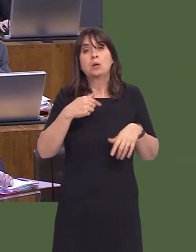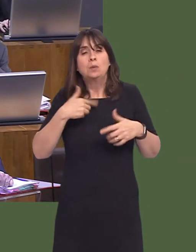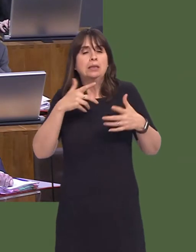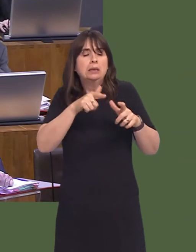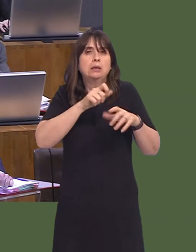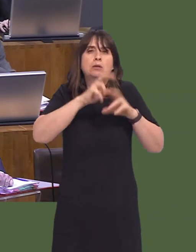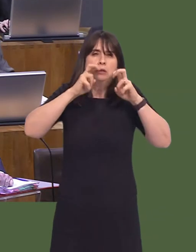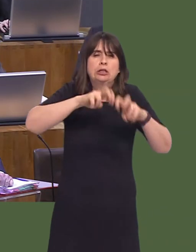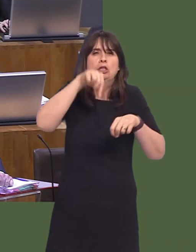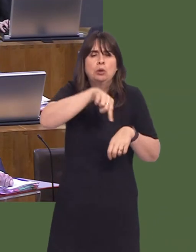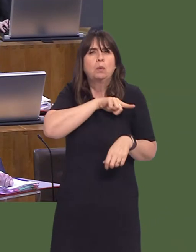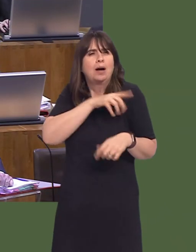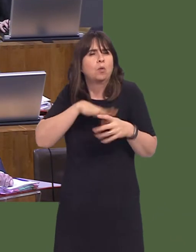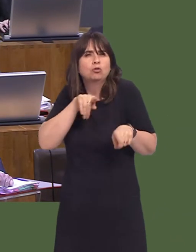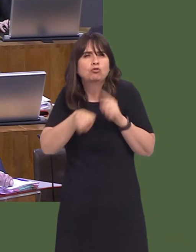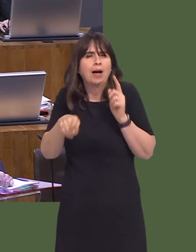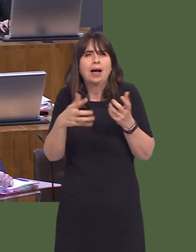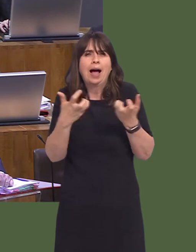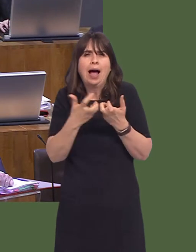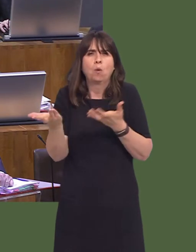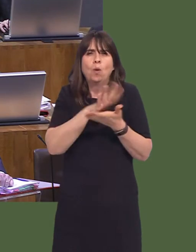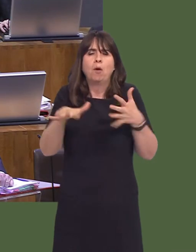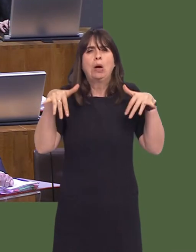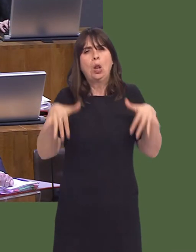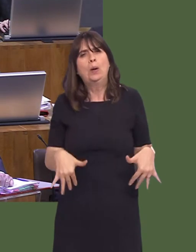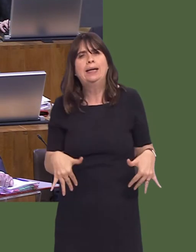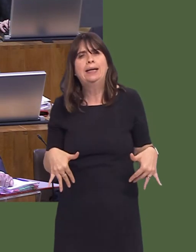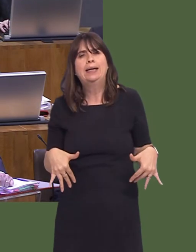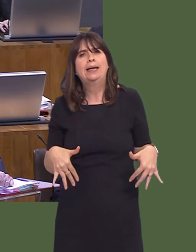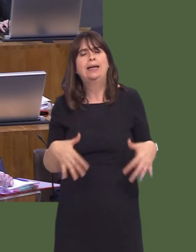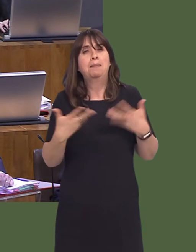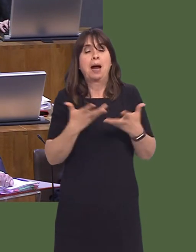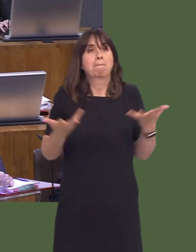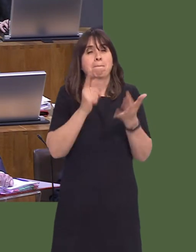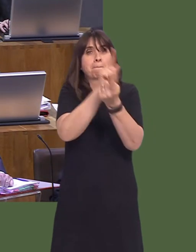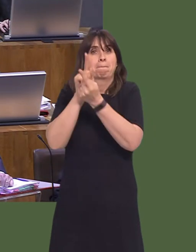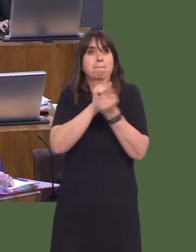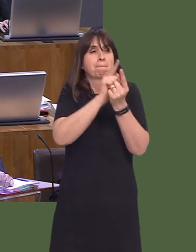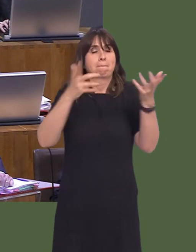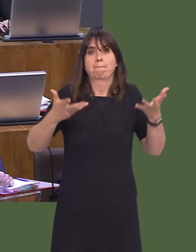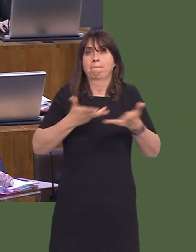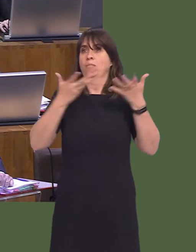what the most effective ways of tackling loneliness actually are, to make sure that what is developed